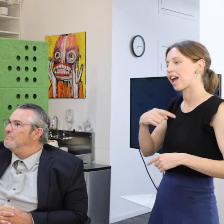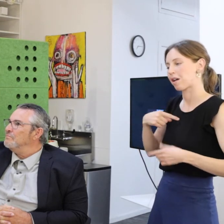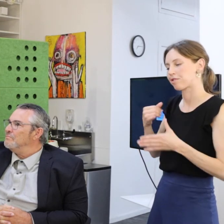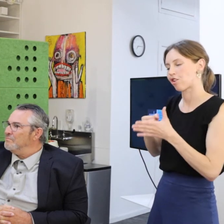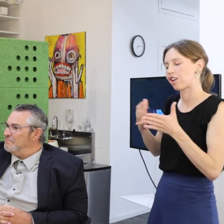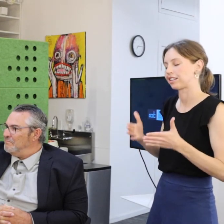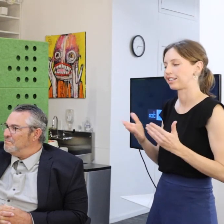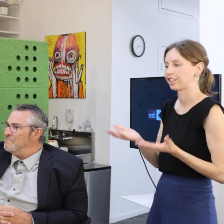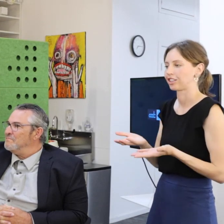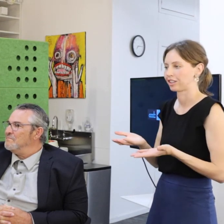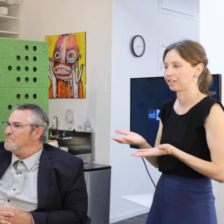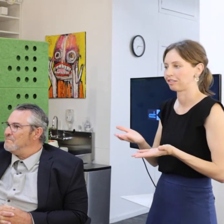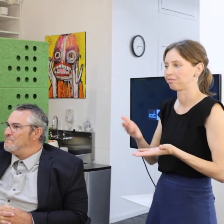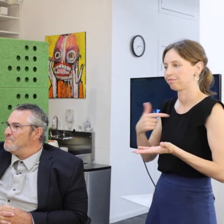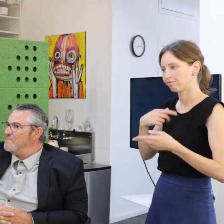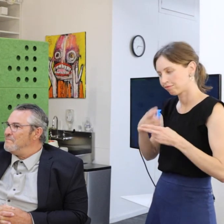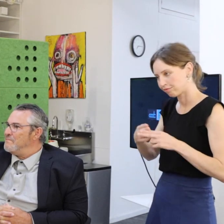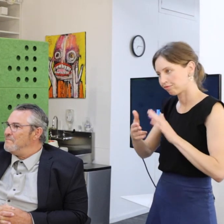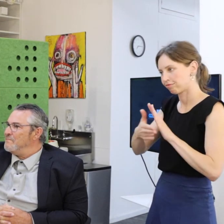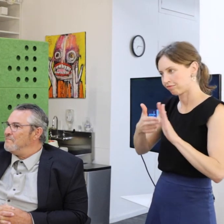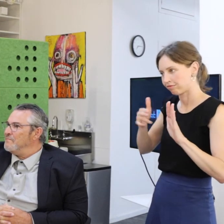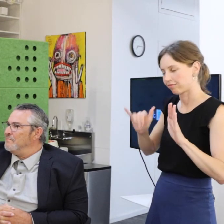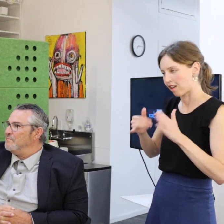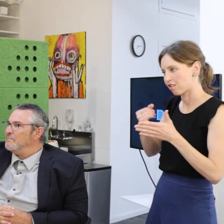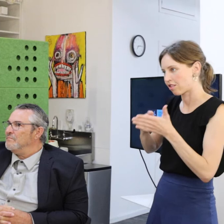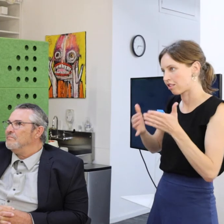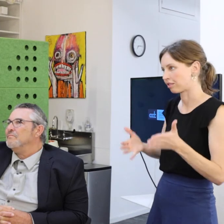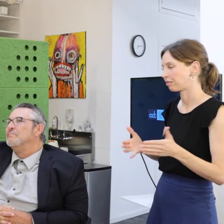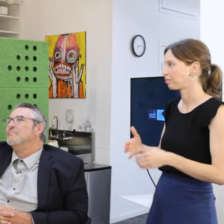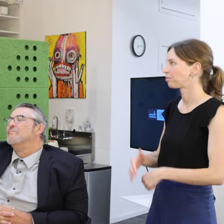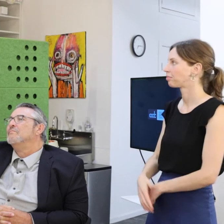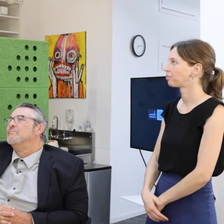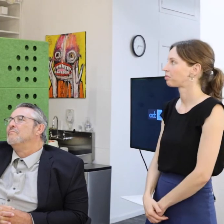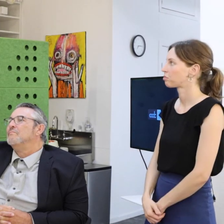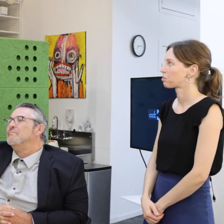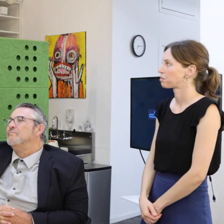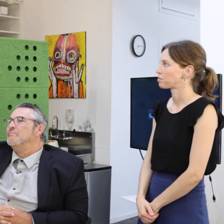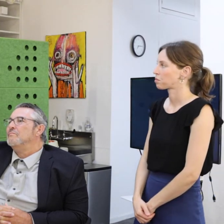as I'm the artist here.